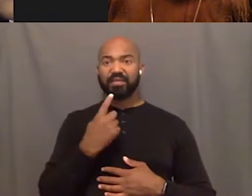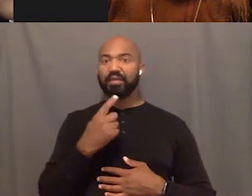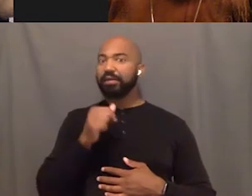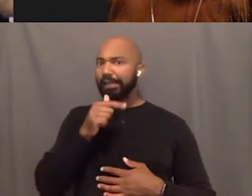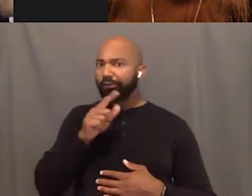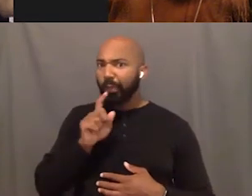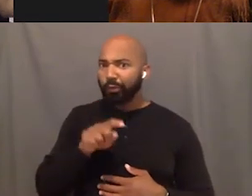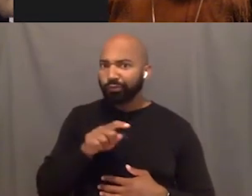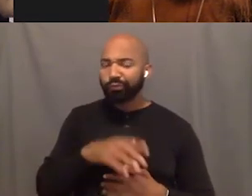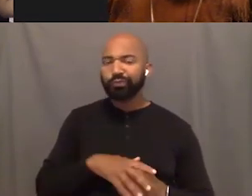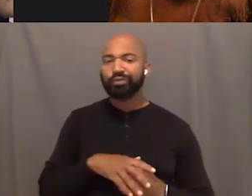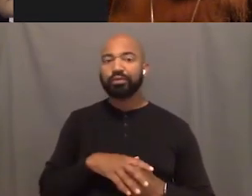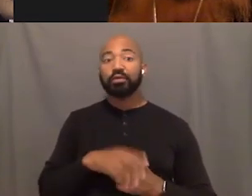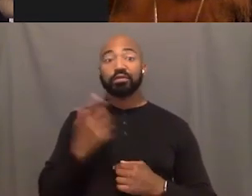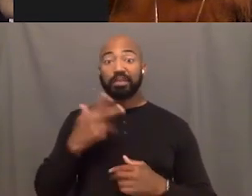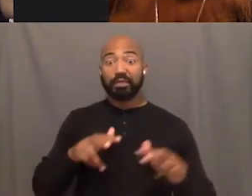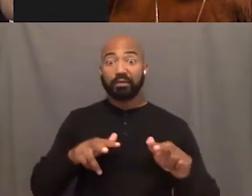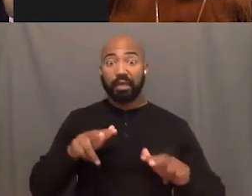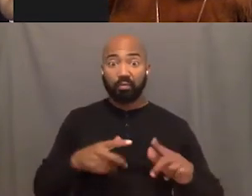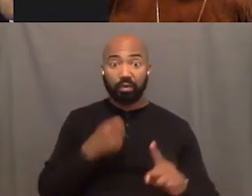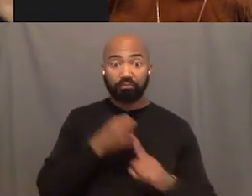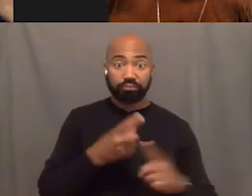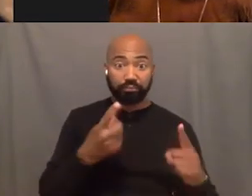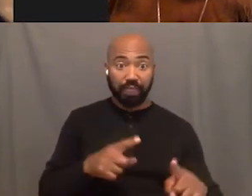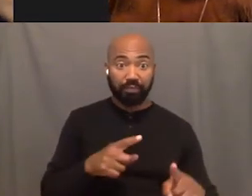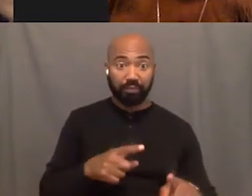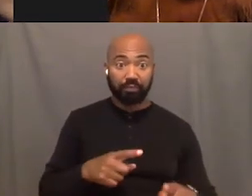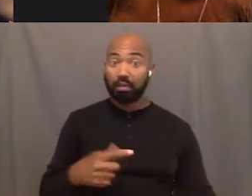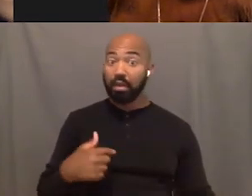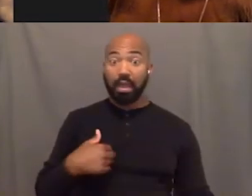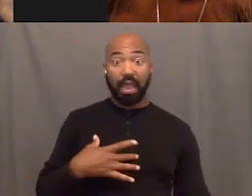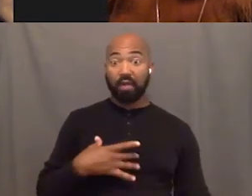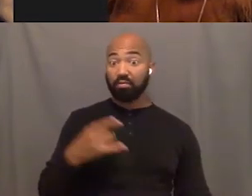or like if there's something awkward happening, Naomi don't like it and Naomi gonna say something,